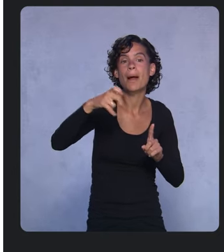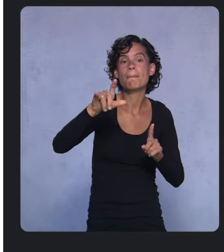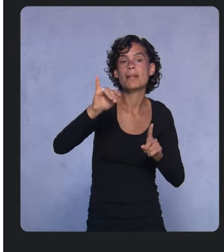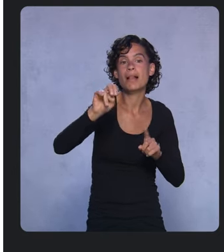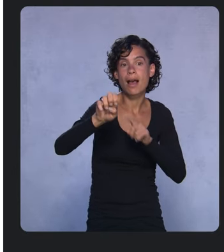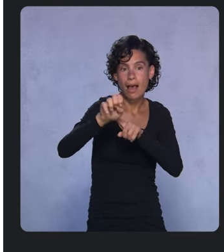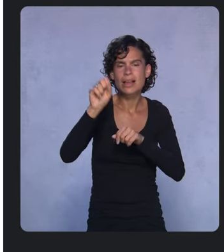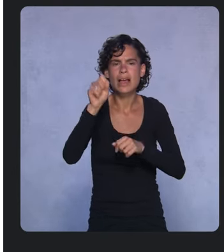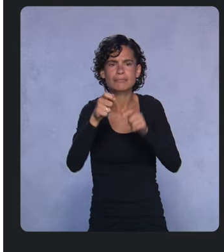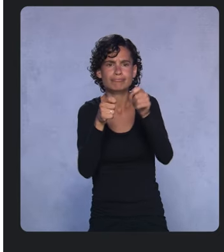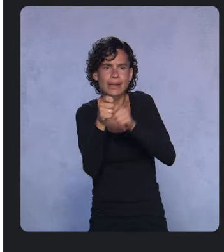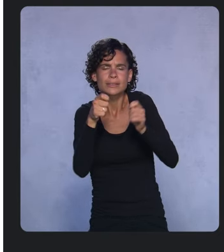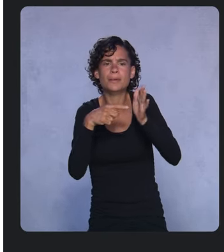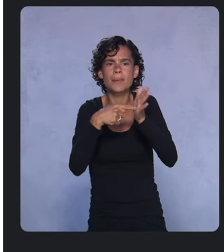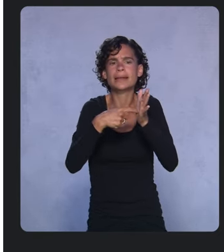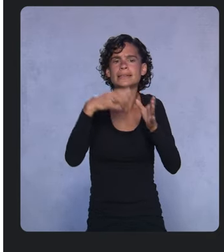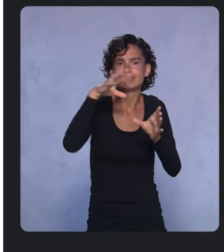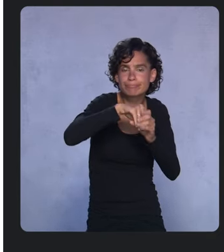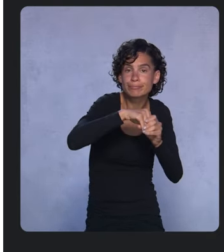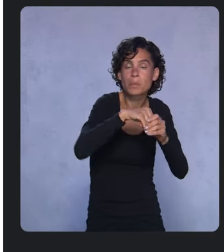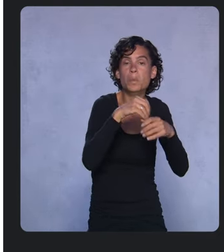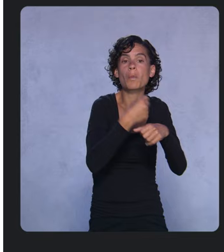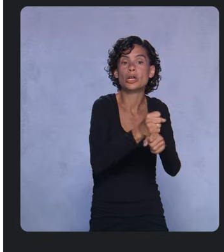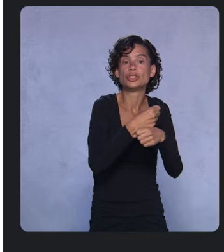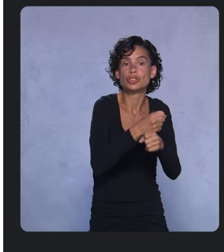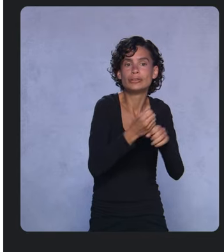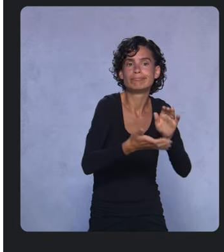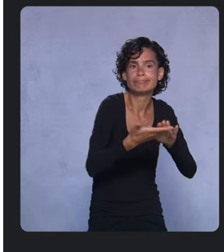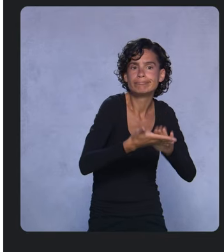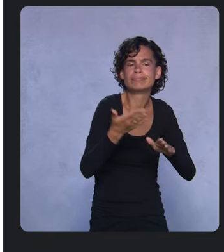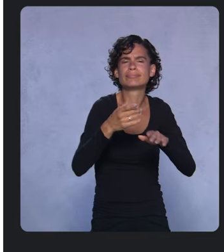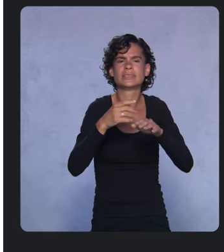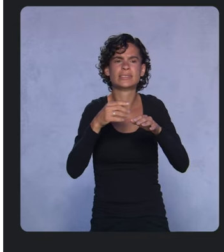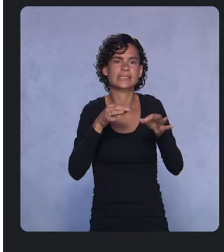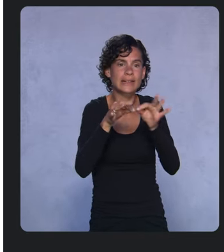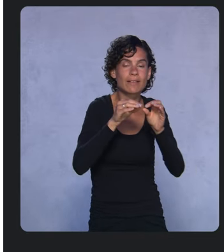by letting you define and launch pipelines using Kubeflow or TensorFlow Extended.